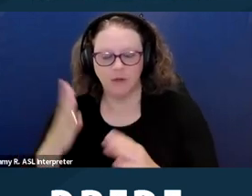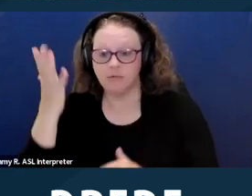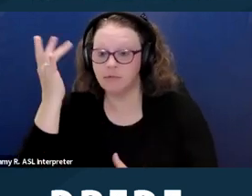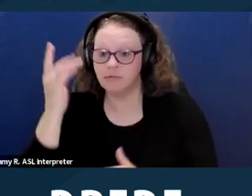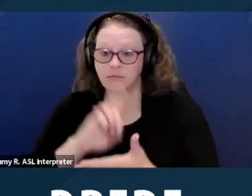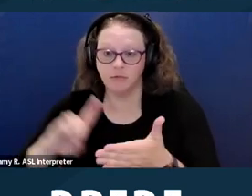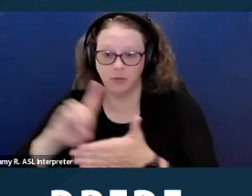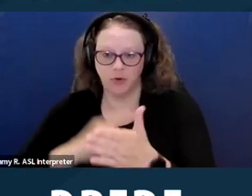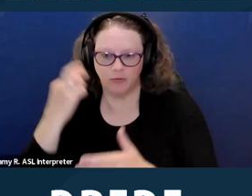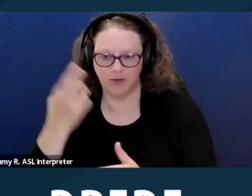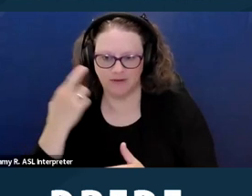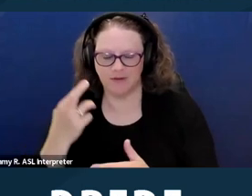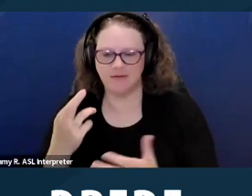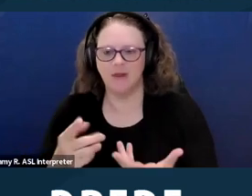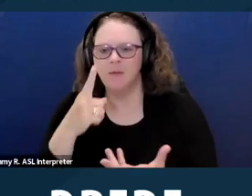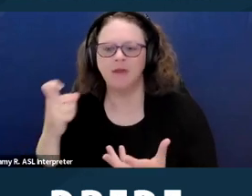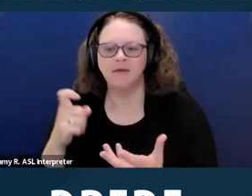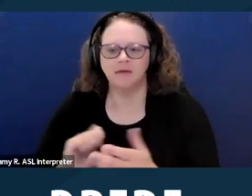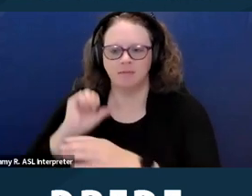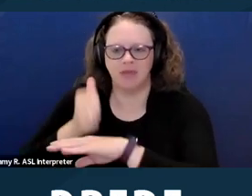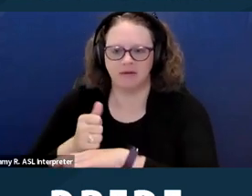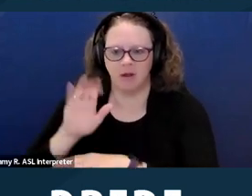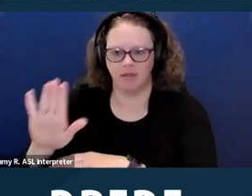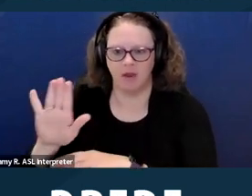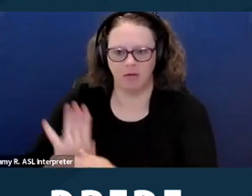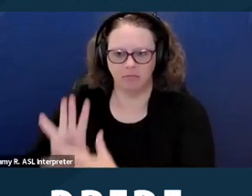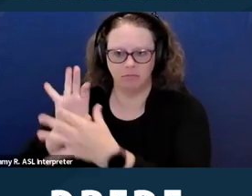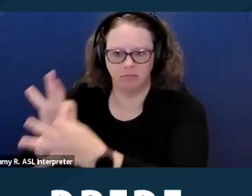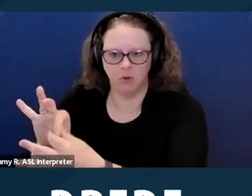Because it's based on their membership in one of those protected categories.